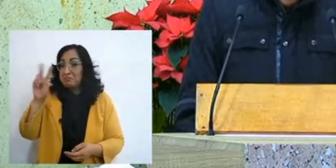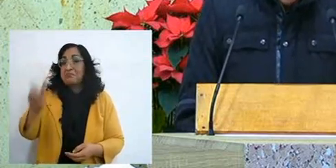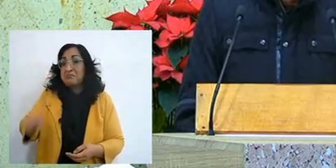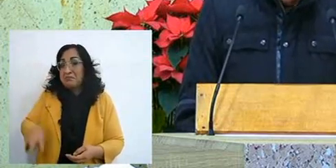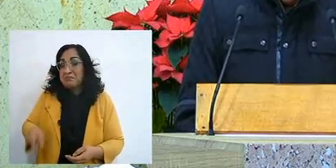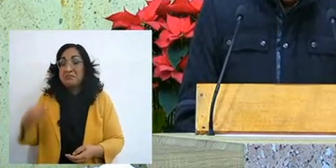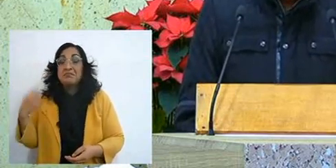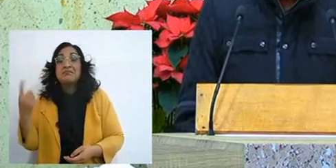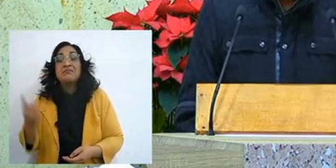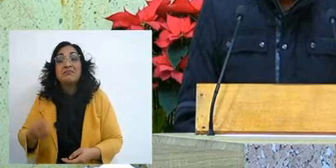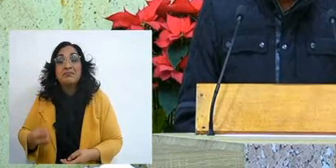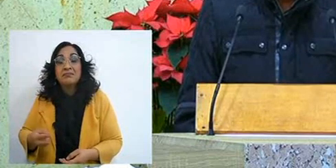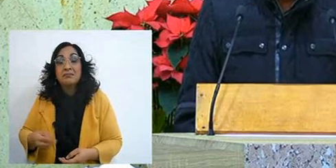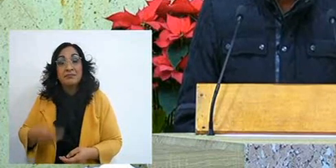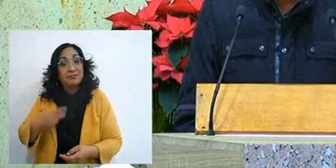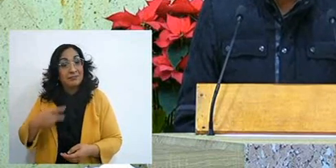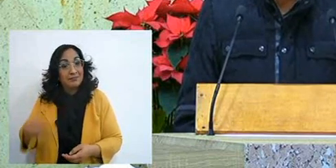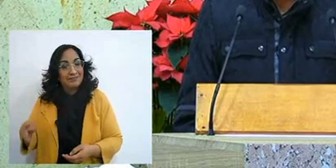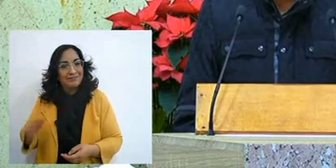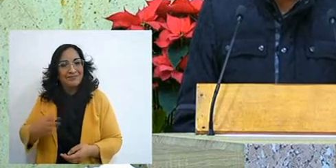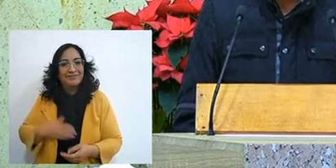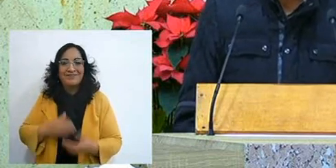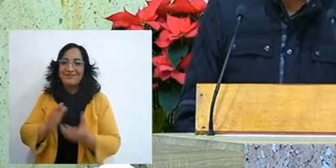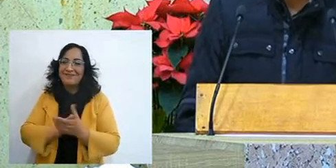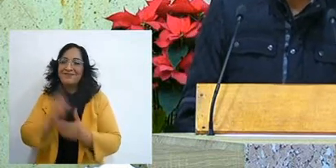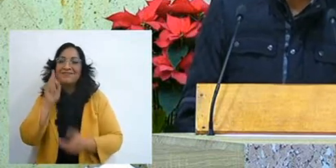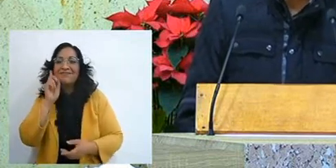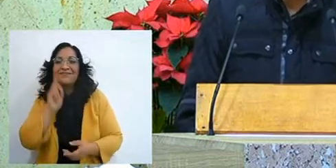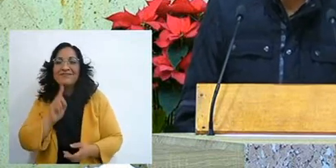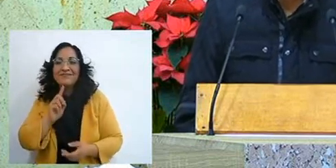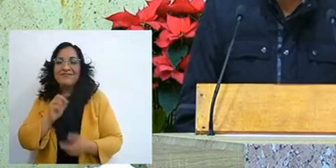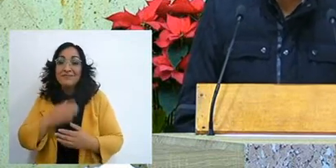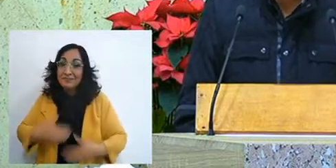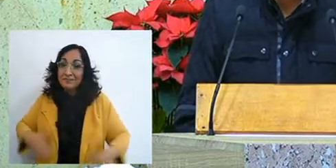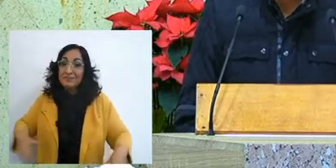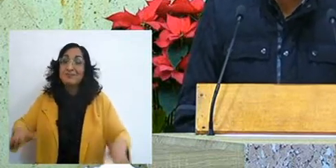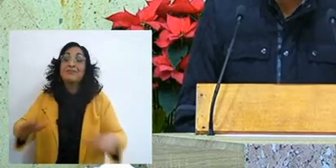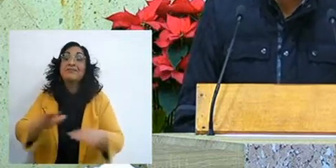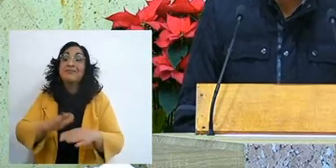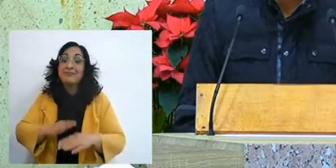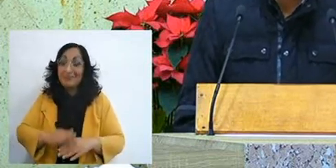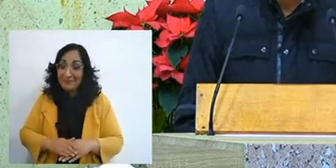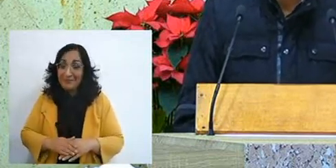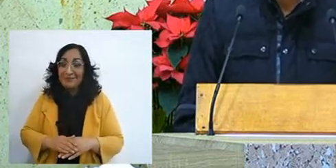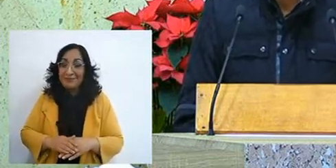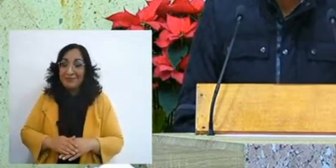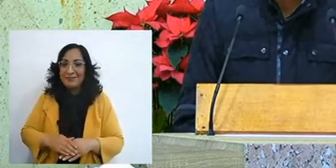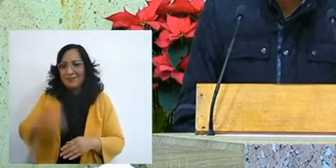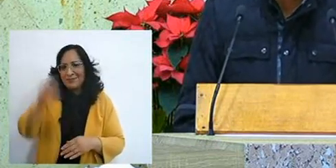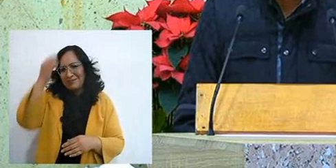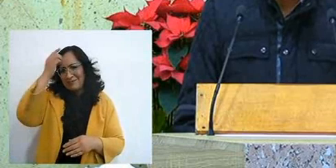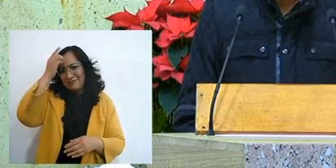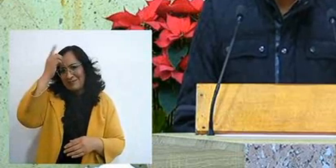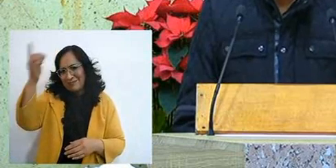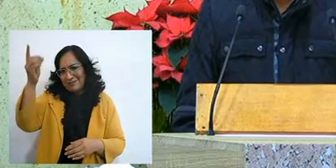and for this my wife was the first to become the Lord, I was still skeptical, not believing,